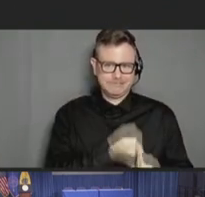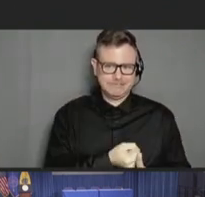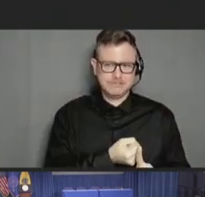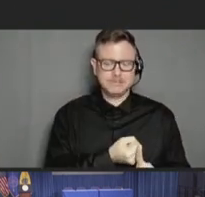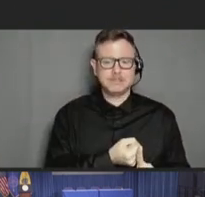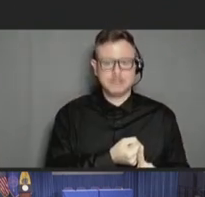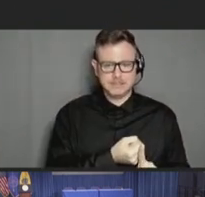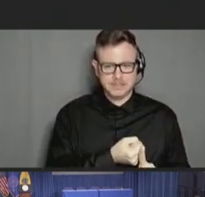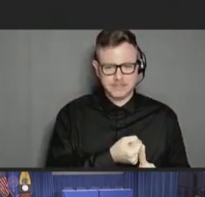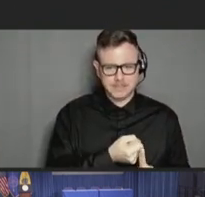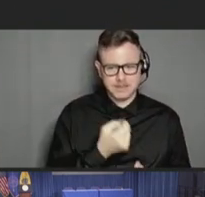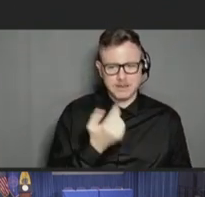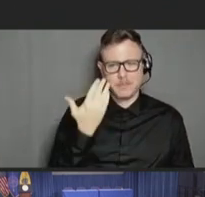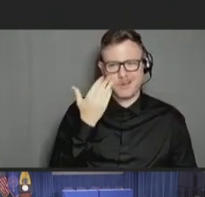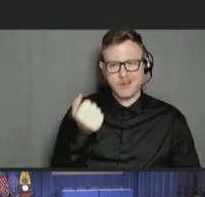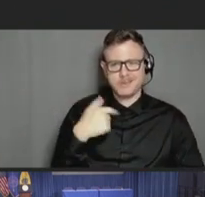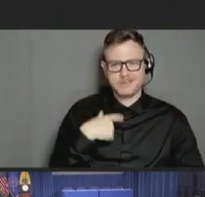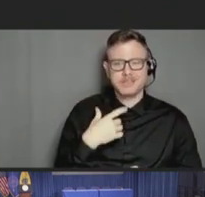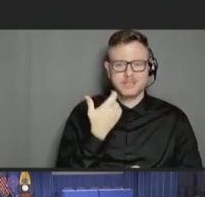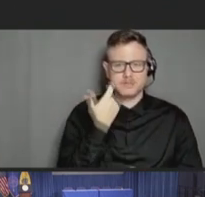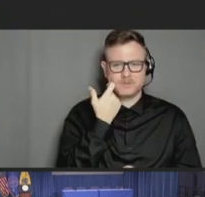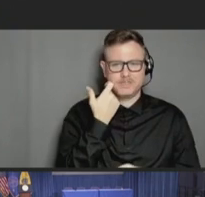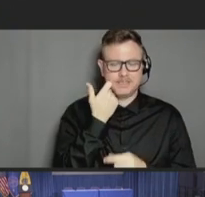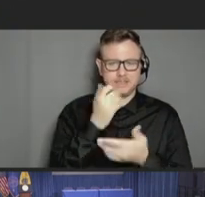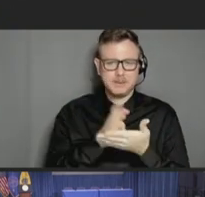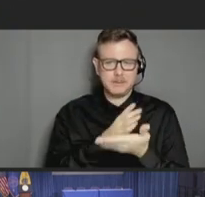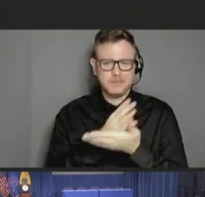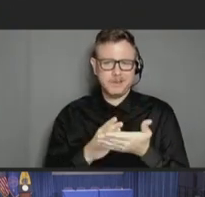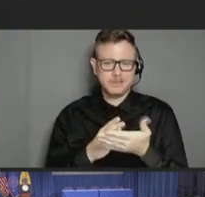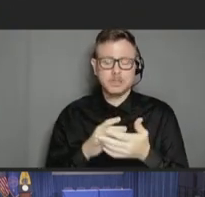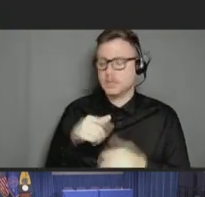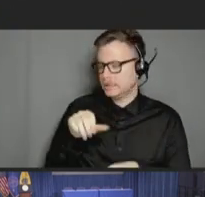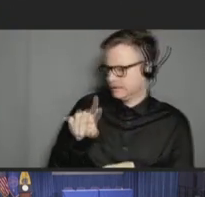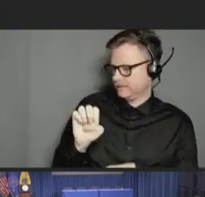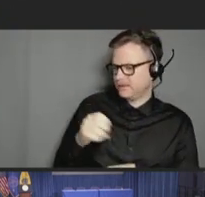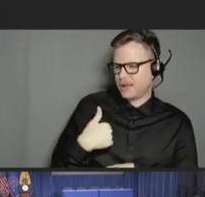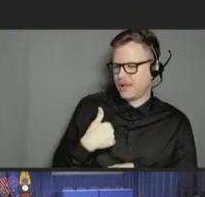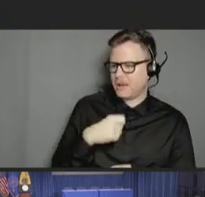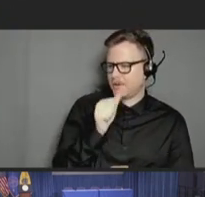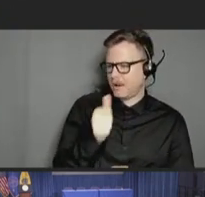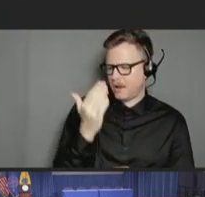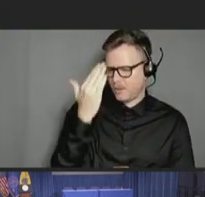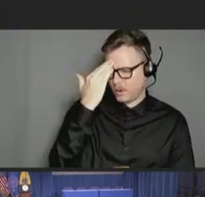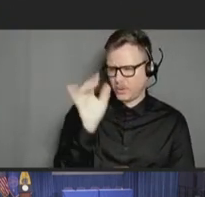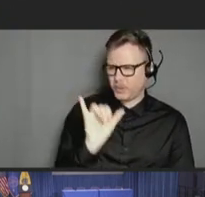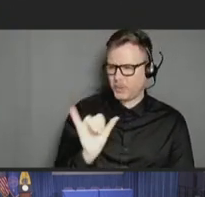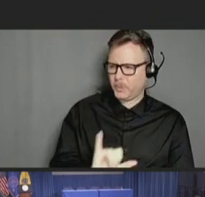Stephen Rinderknecht: Yeah. This is Steve. I'm not aware either in the recent allocations